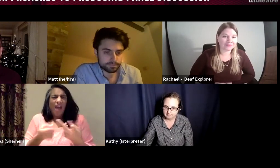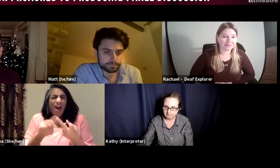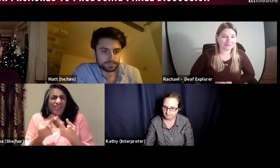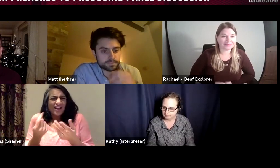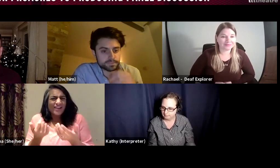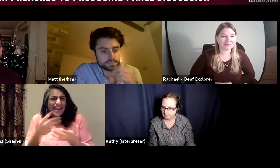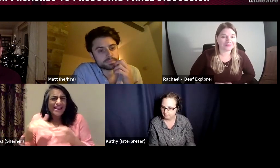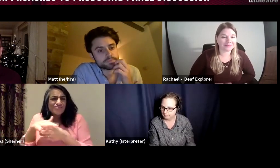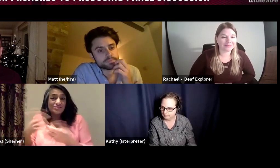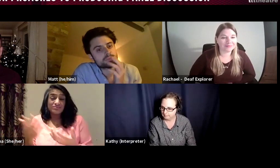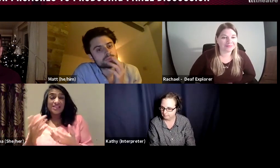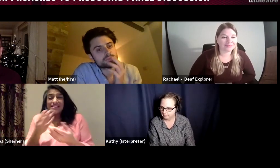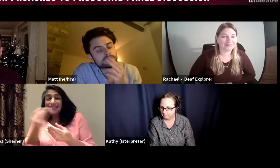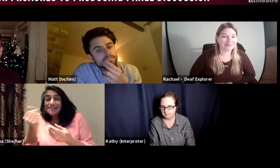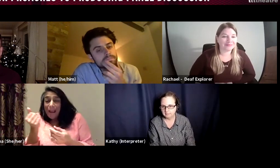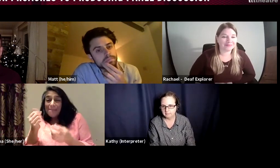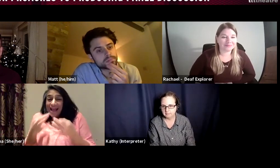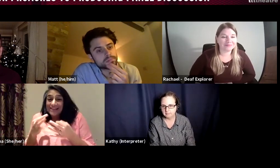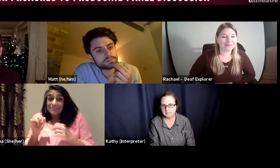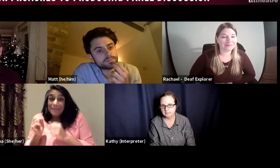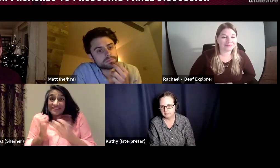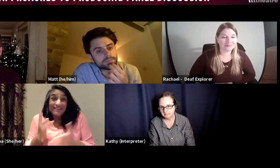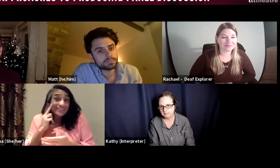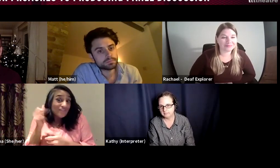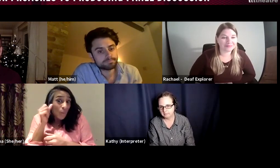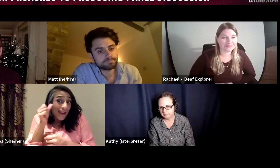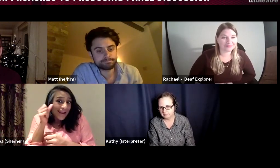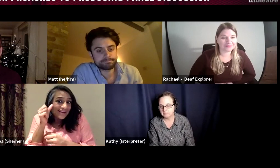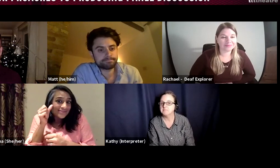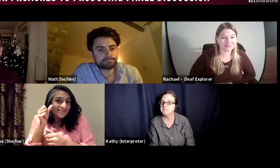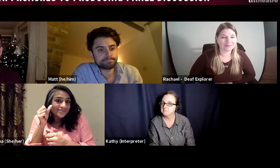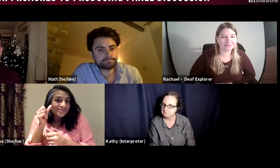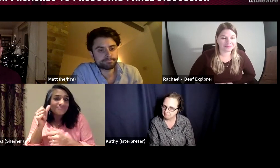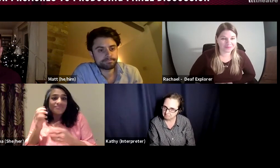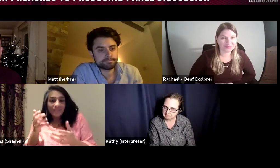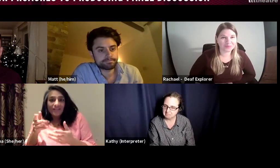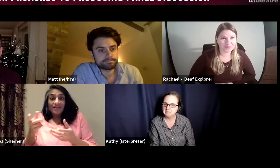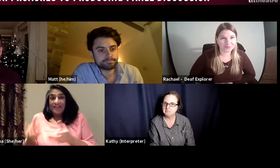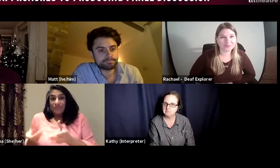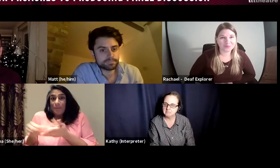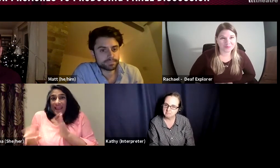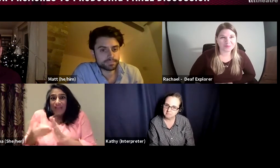or other areas of skill that they may have, some actors may in the course of the rehearsal deliver